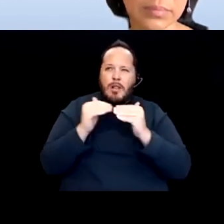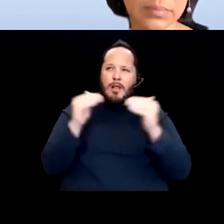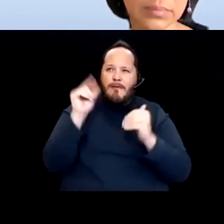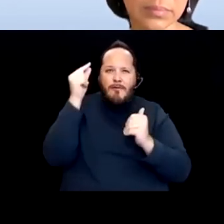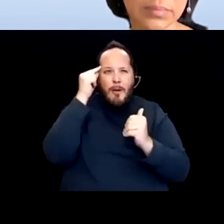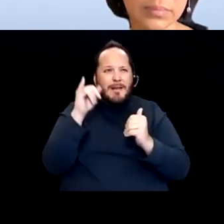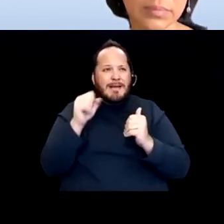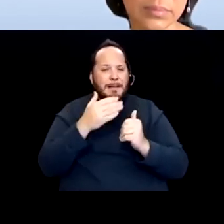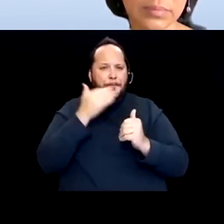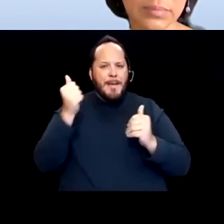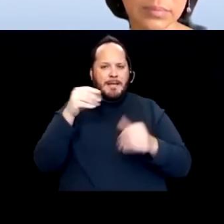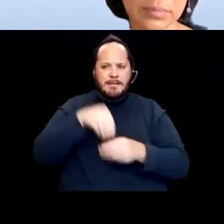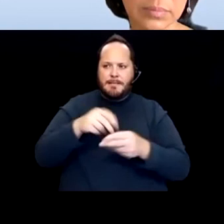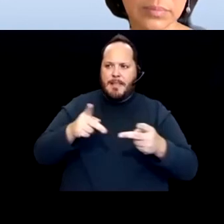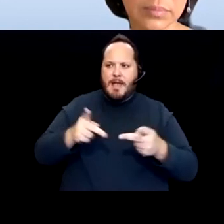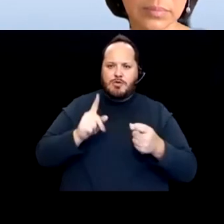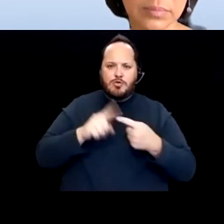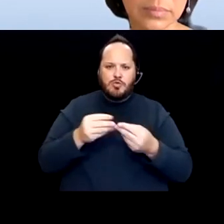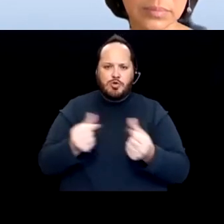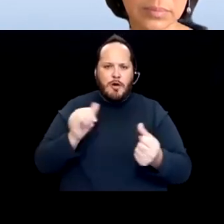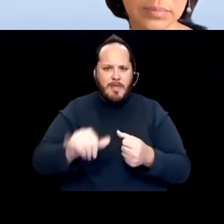to solve which problems? And certainly on this issue